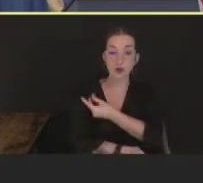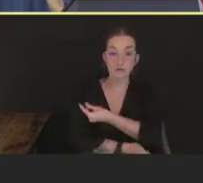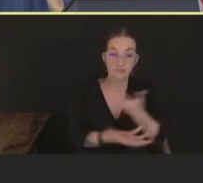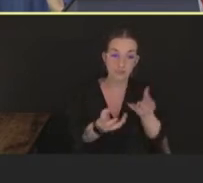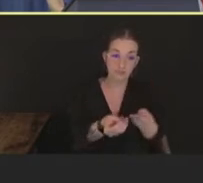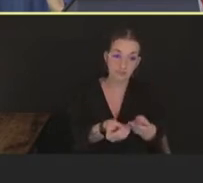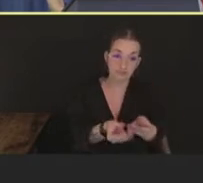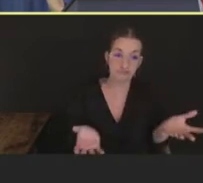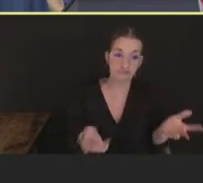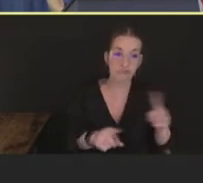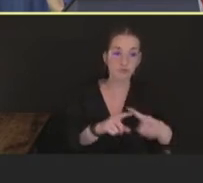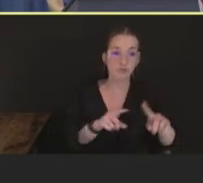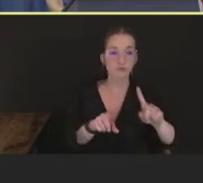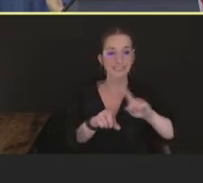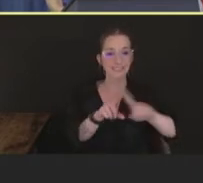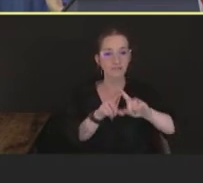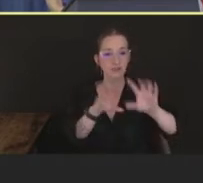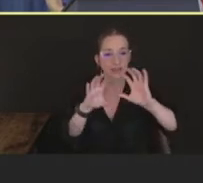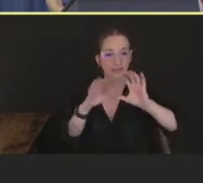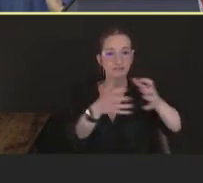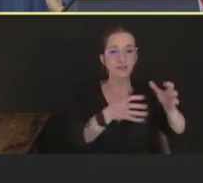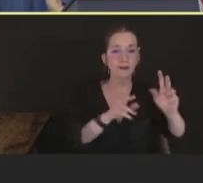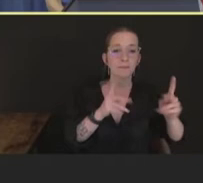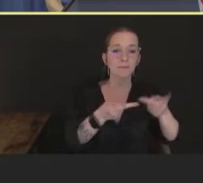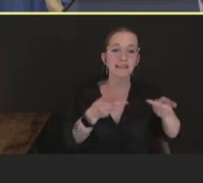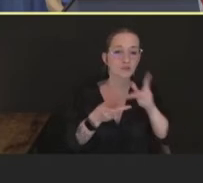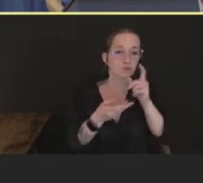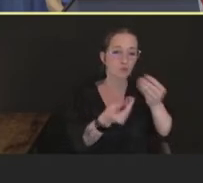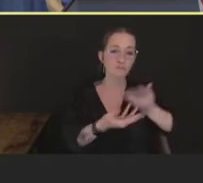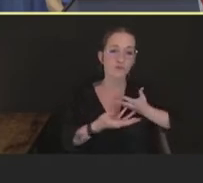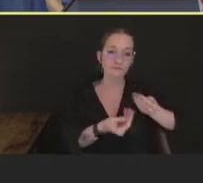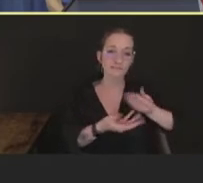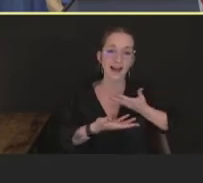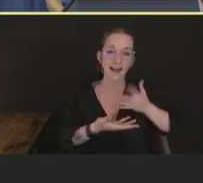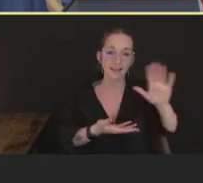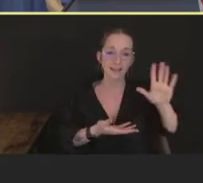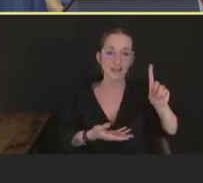providing data. Now, this is actually an underestimate, because it doesn’t include,